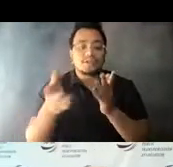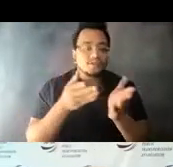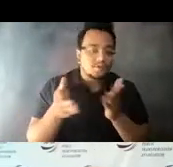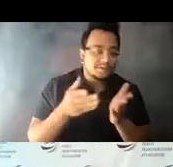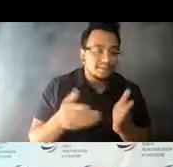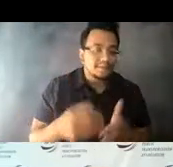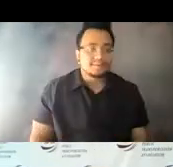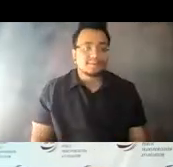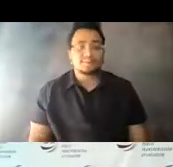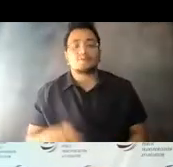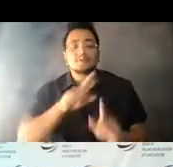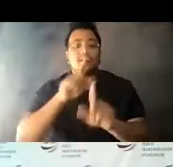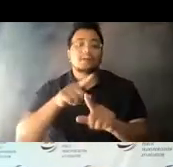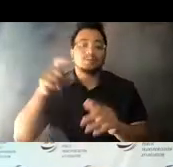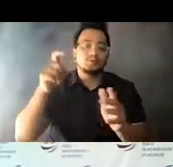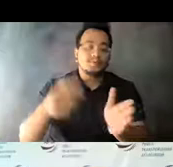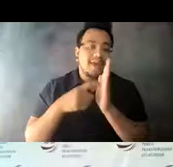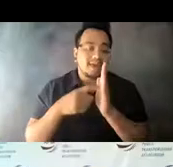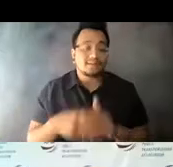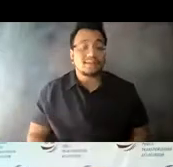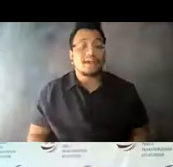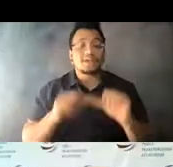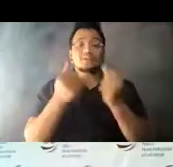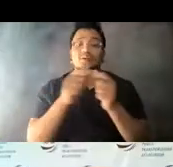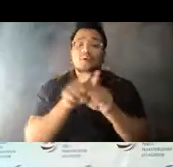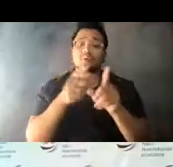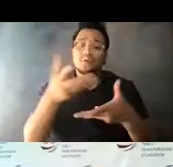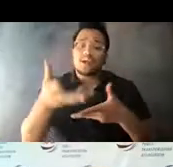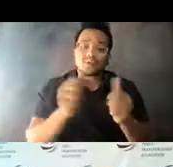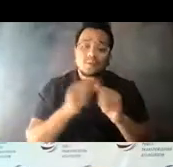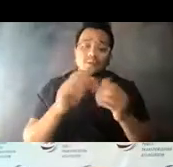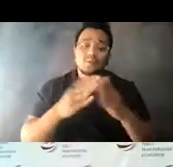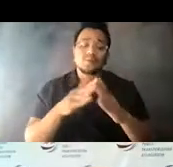14:12:52 Agencies are engaging with community business leaders and educational institutions